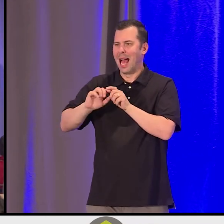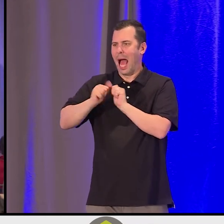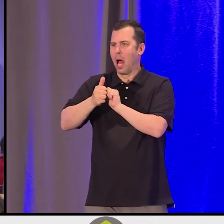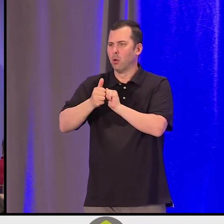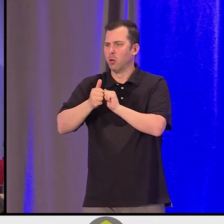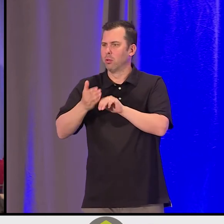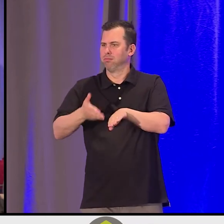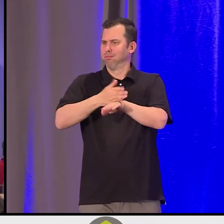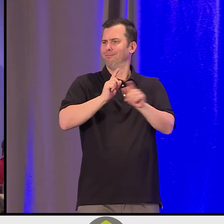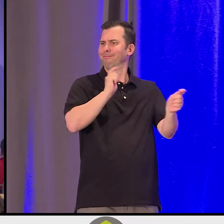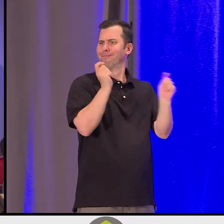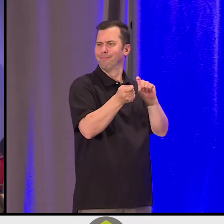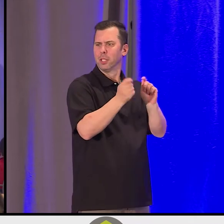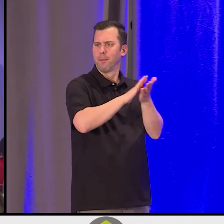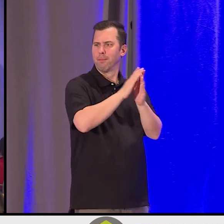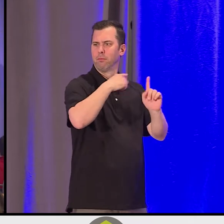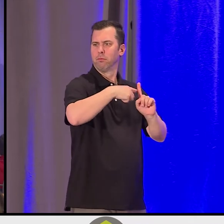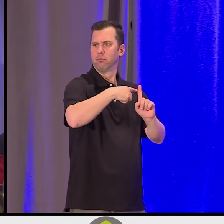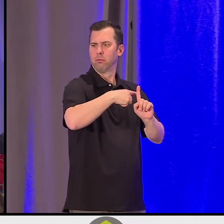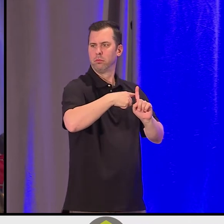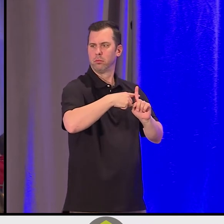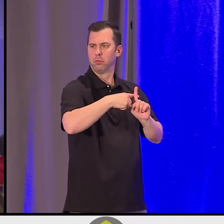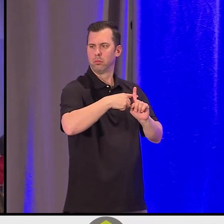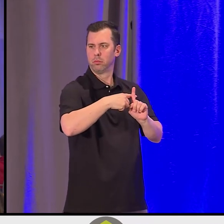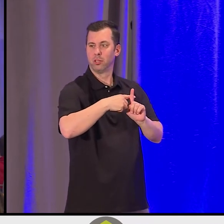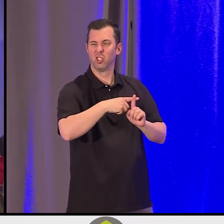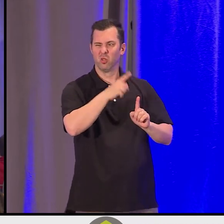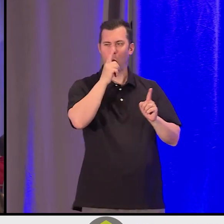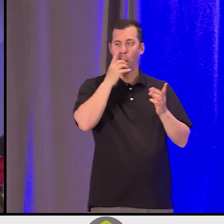saying it, you know, is it necessary, Is it true, is it kind?